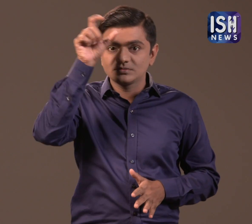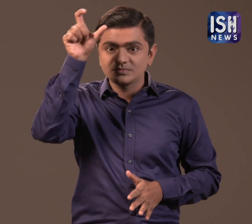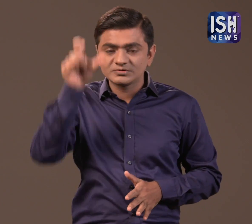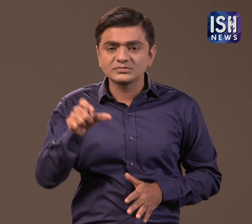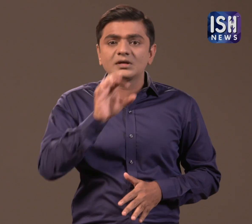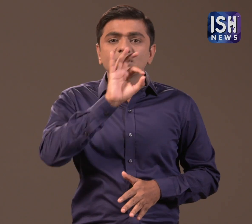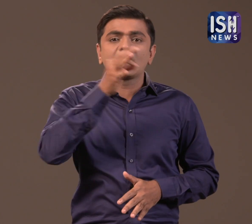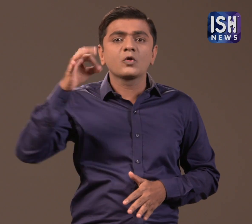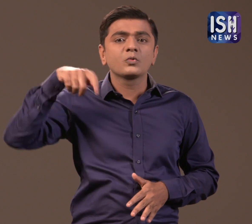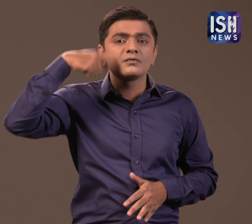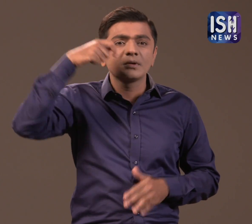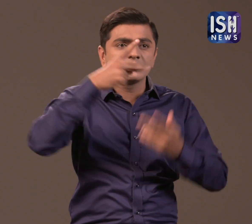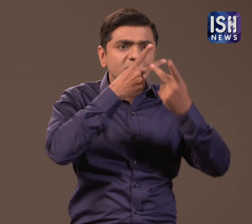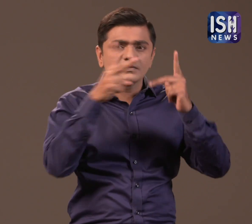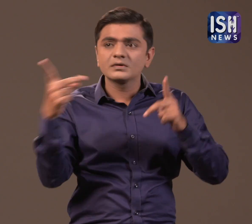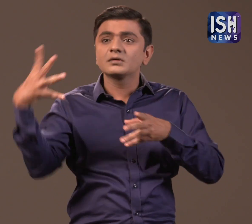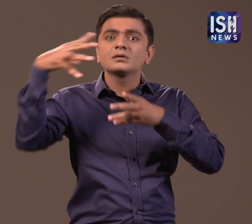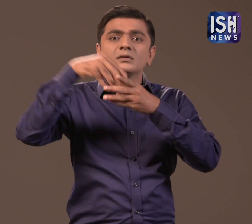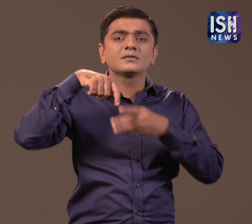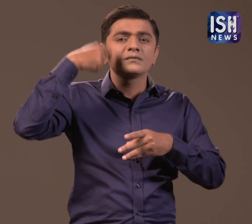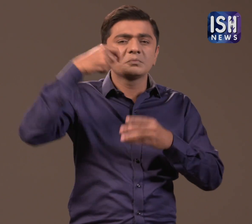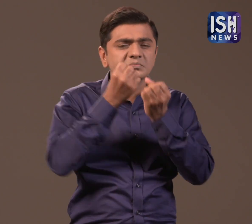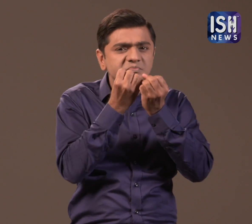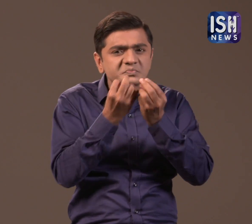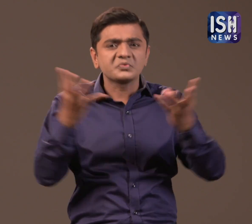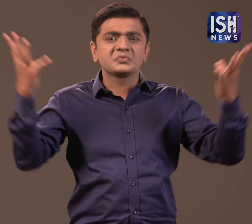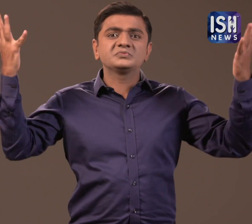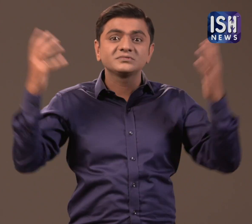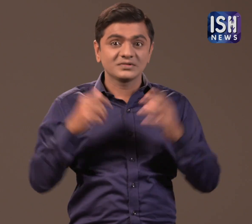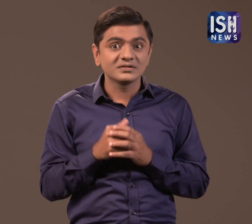She has acted in many Telugu films.